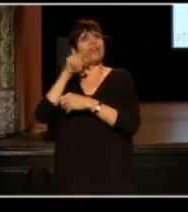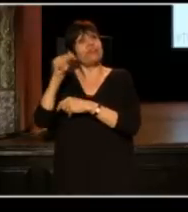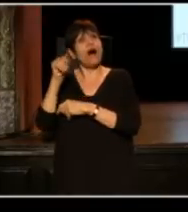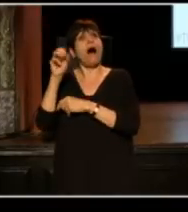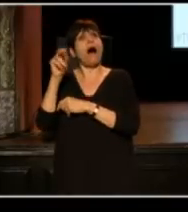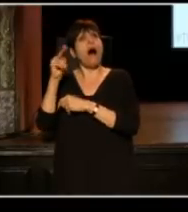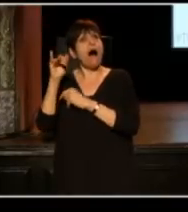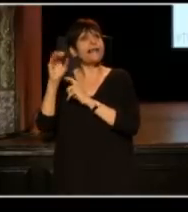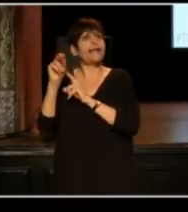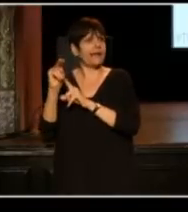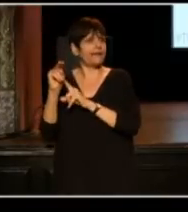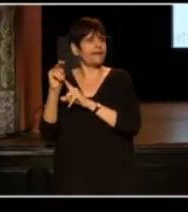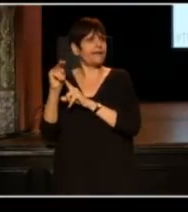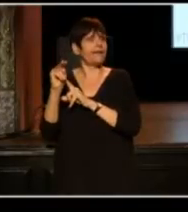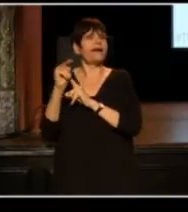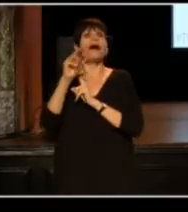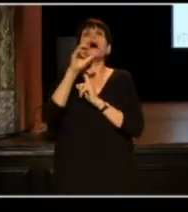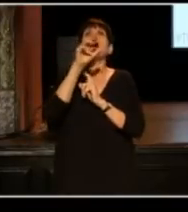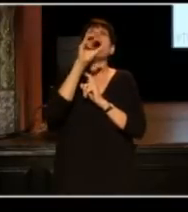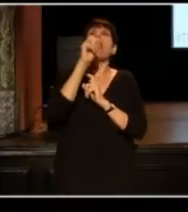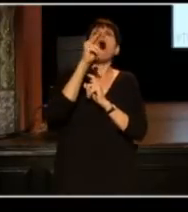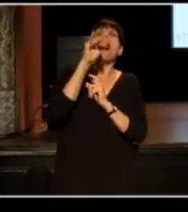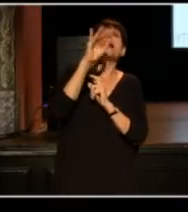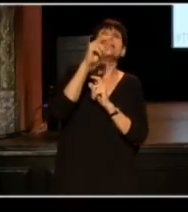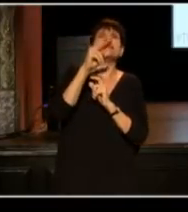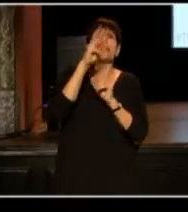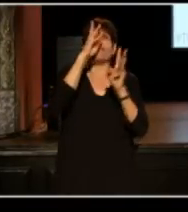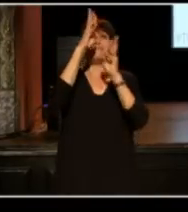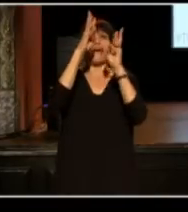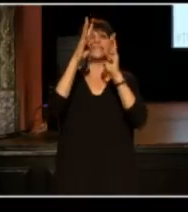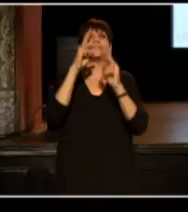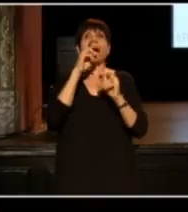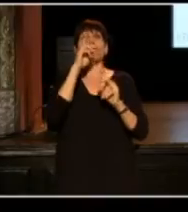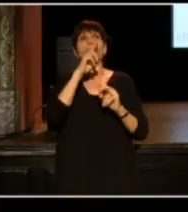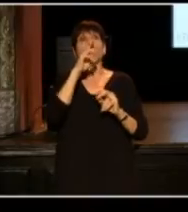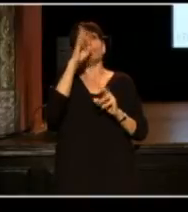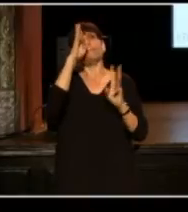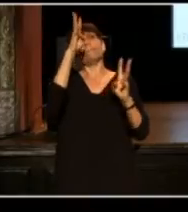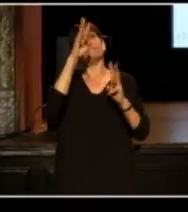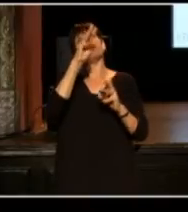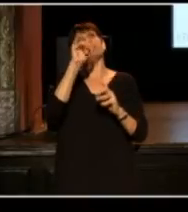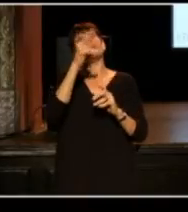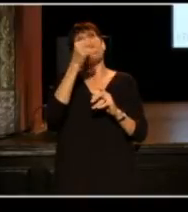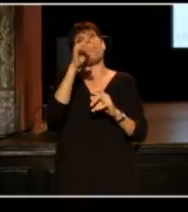What the Onion did, very creatively, is they invented a mythology, their own fake history,